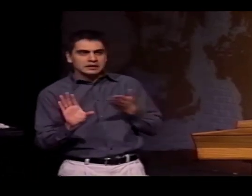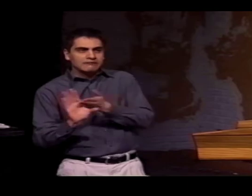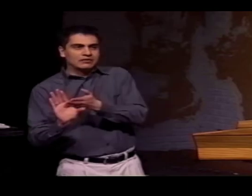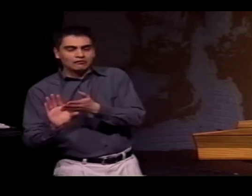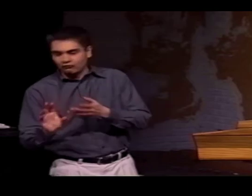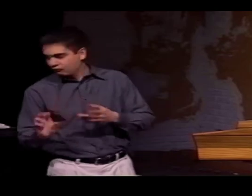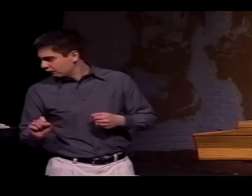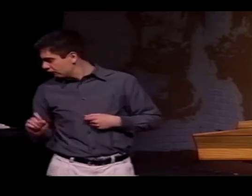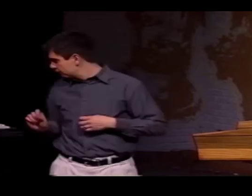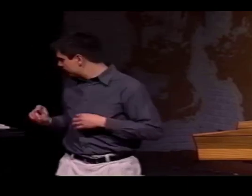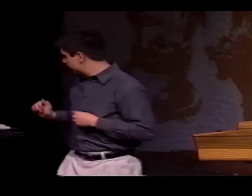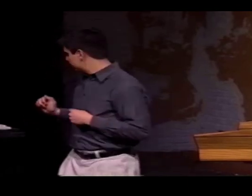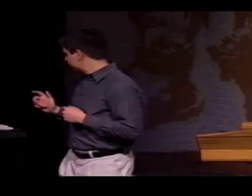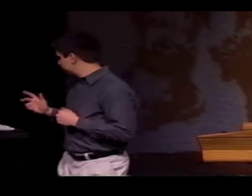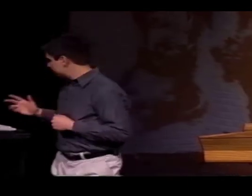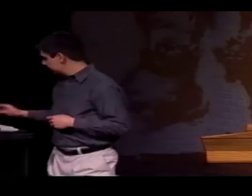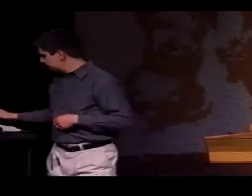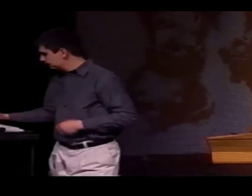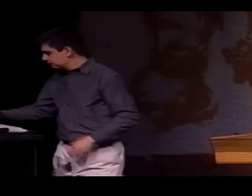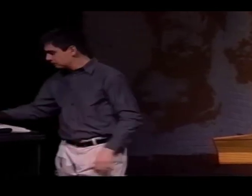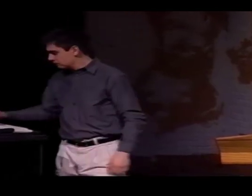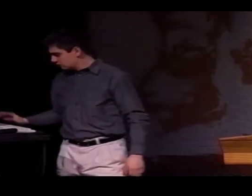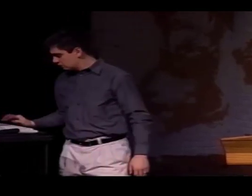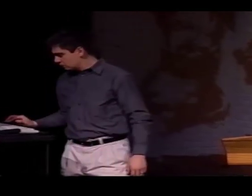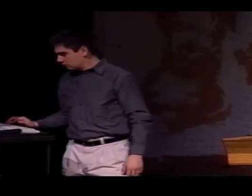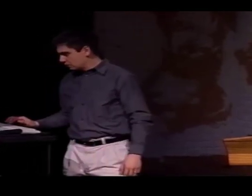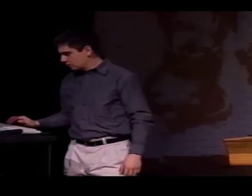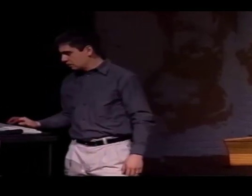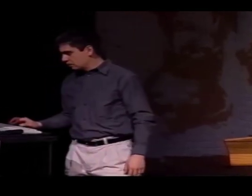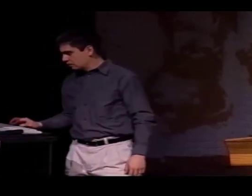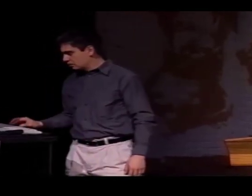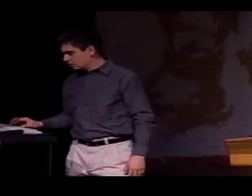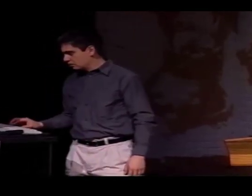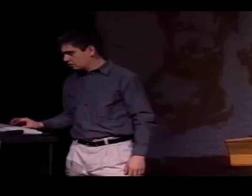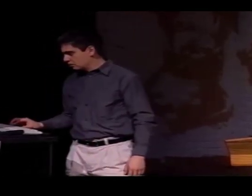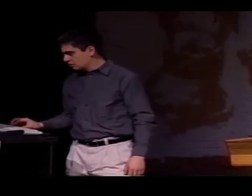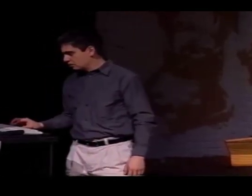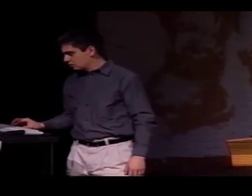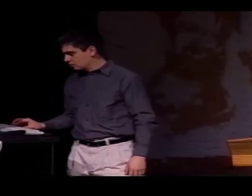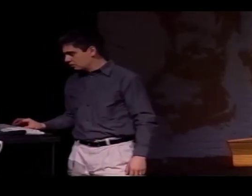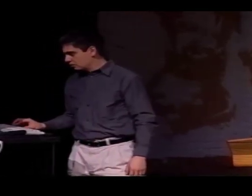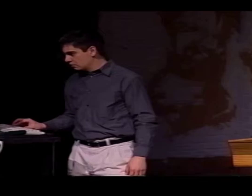SO, THIS IS AN EXAMPLE OF INTERFERENCE BETWEEN THE TWO LANGUAGES.